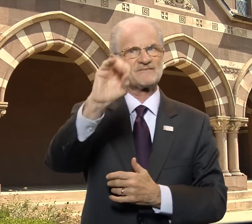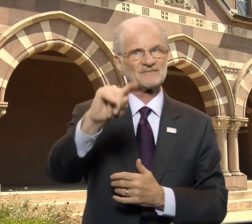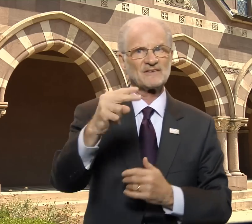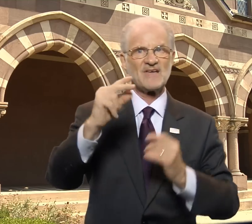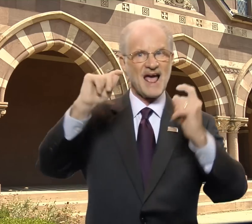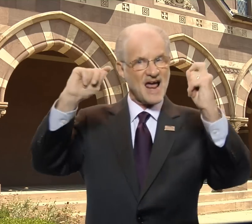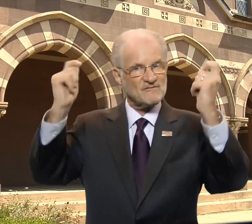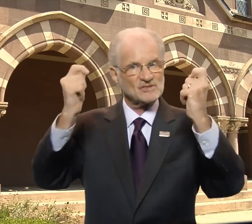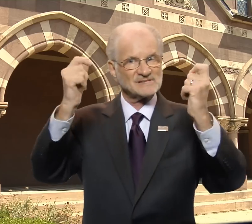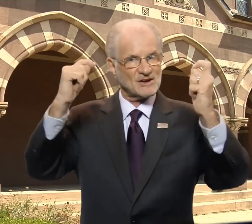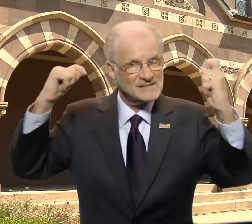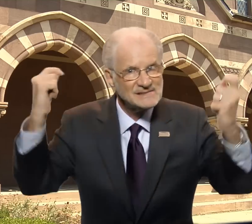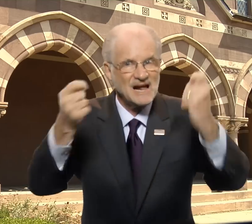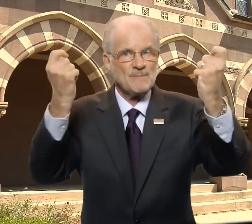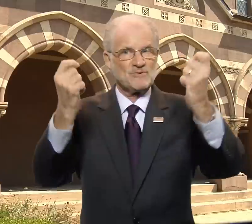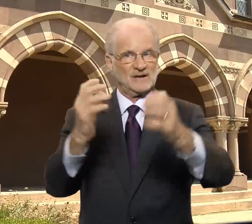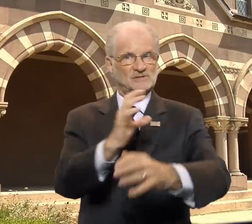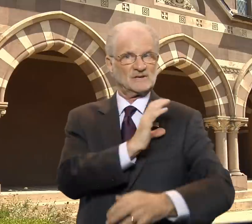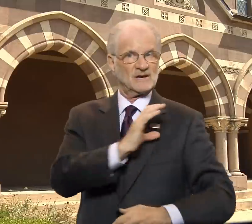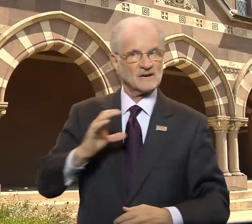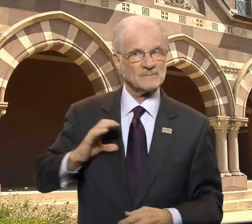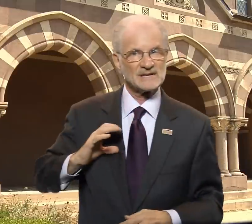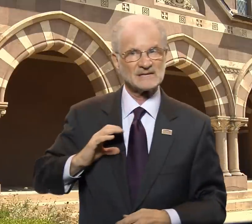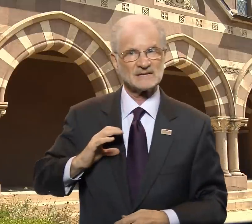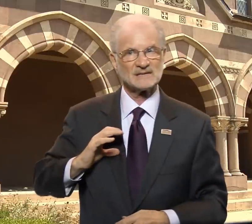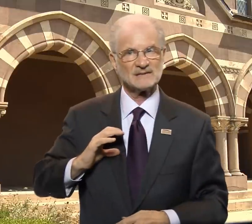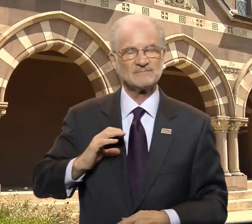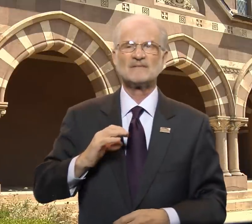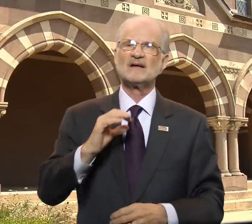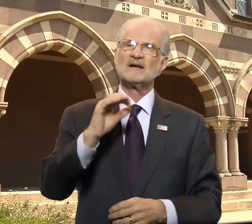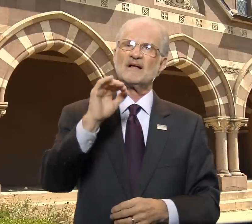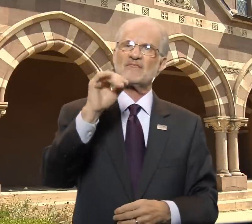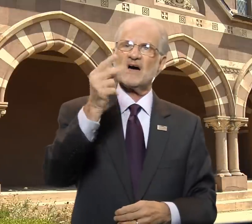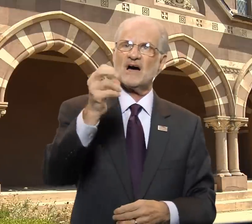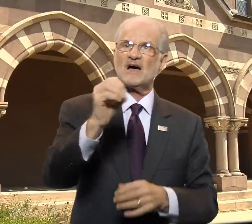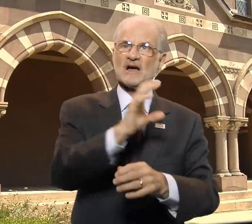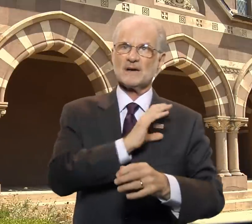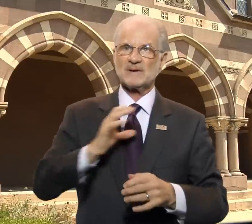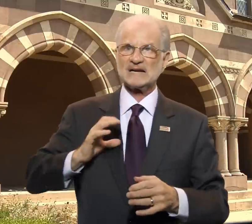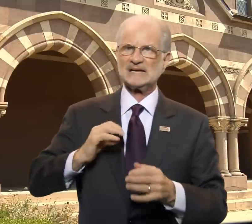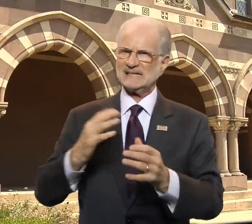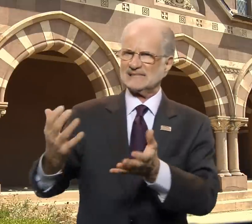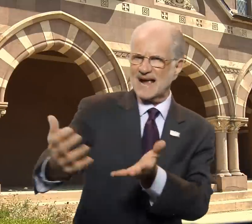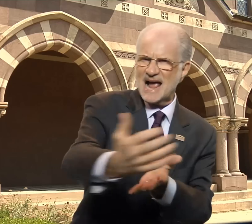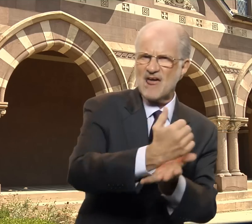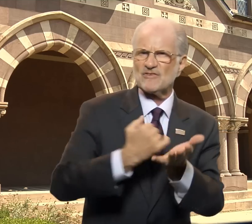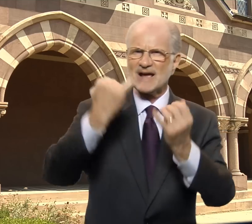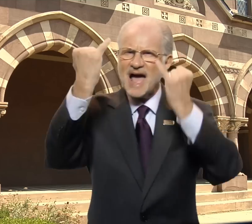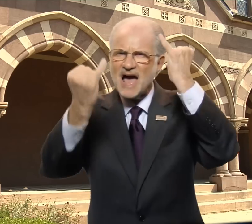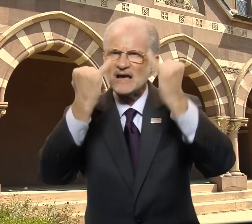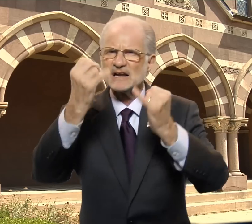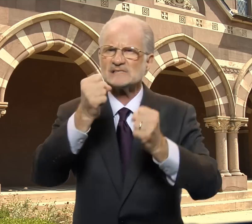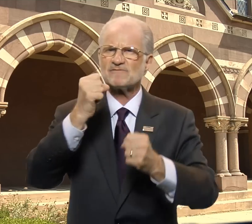150th Anniversary celebration committee. The committee is gathering ideas